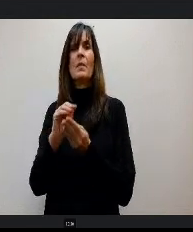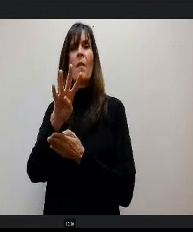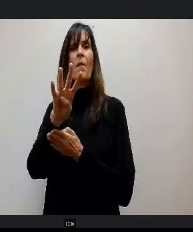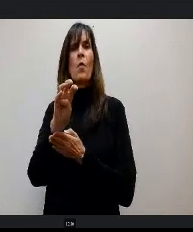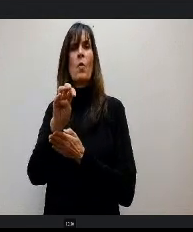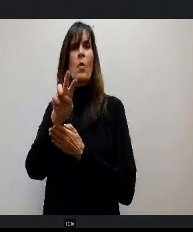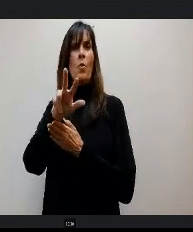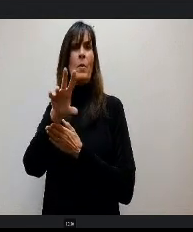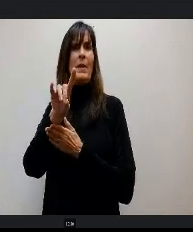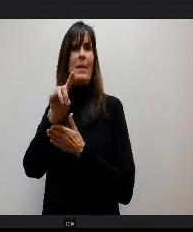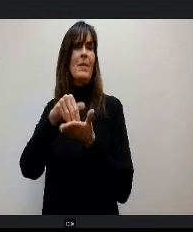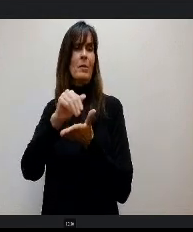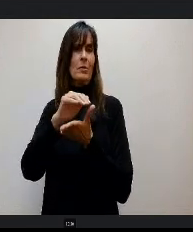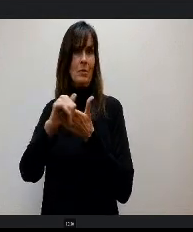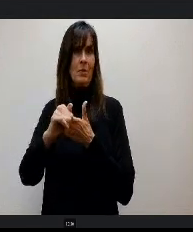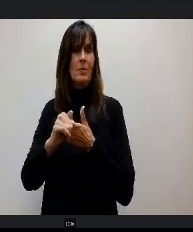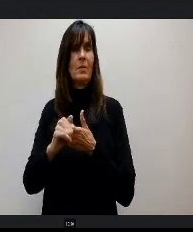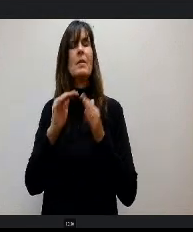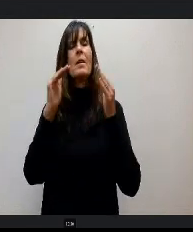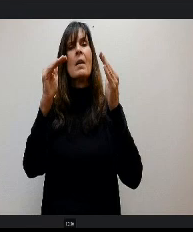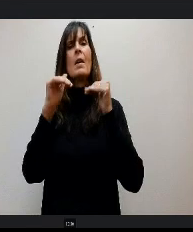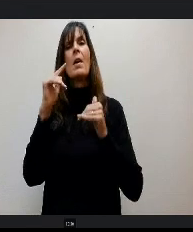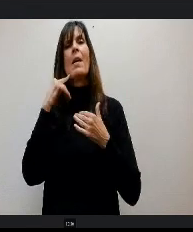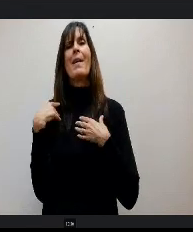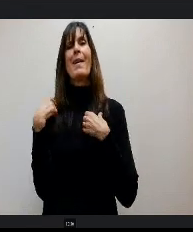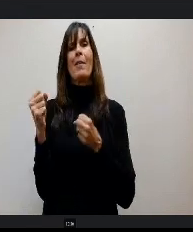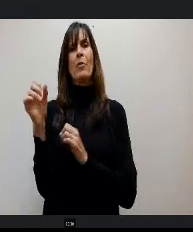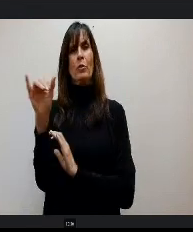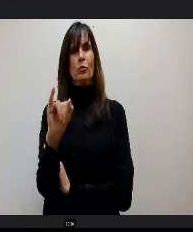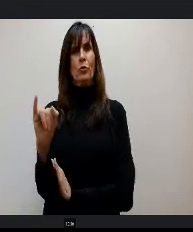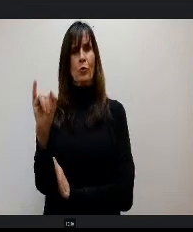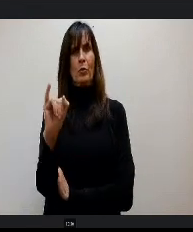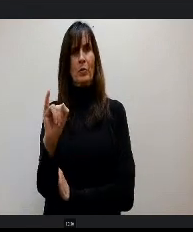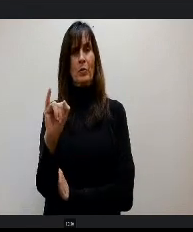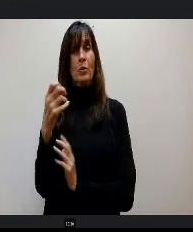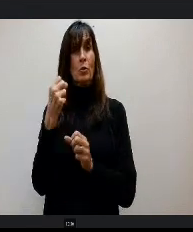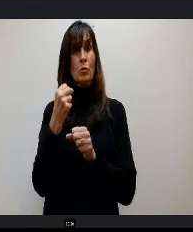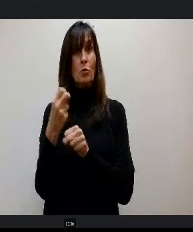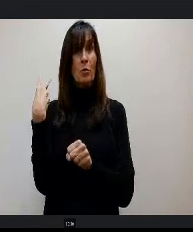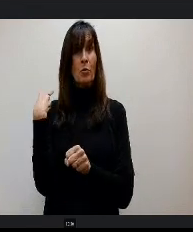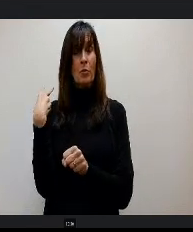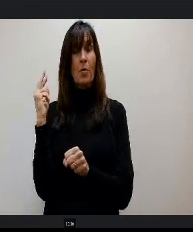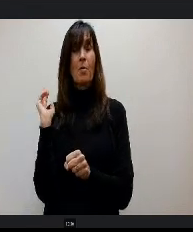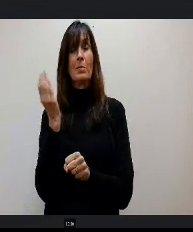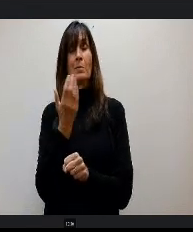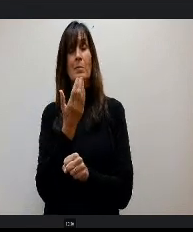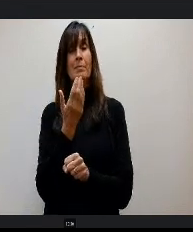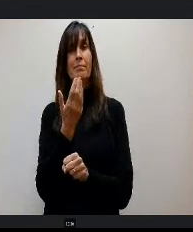Next you see health insurance the last t two years we have reduced by 10